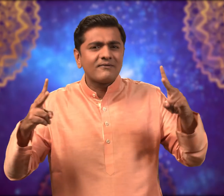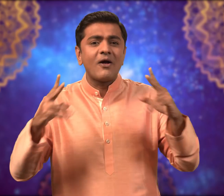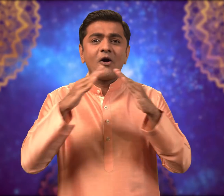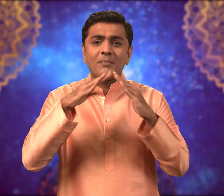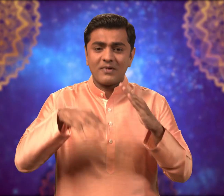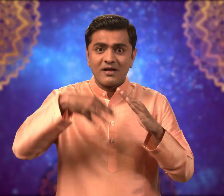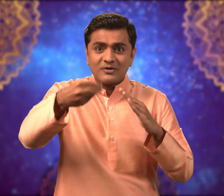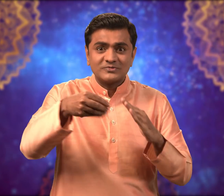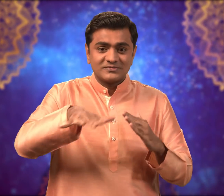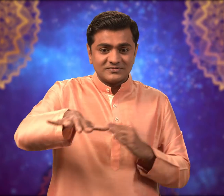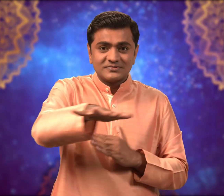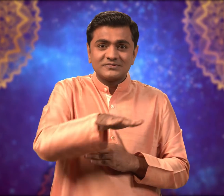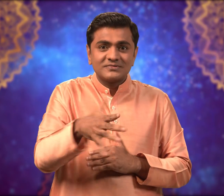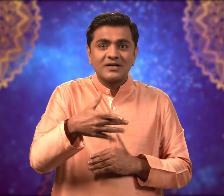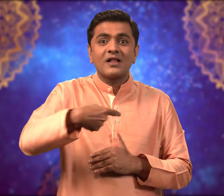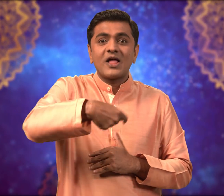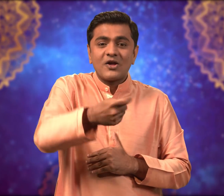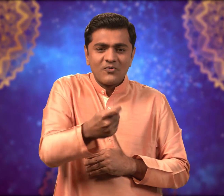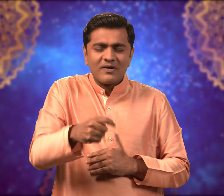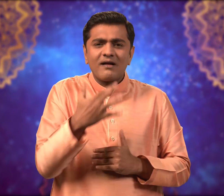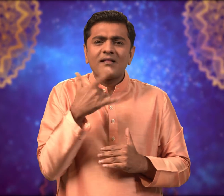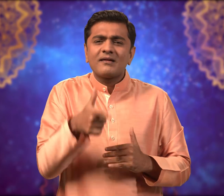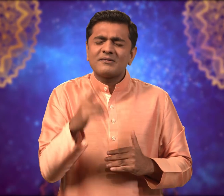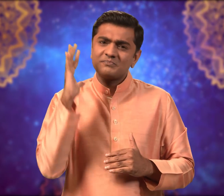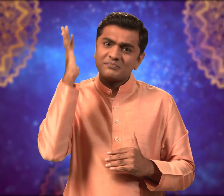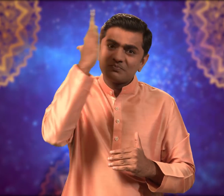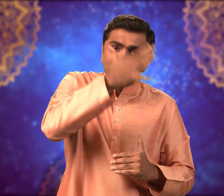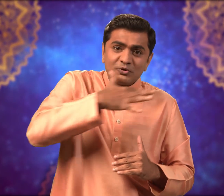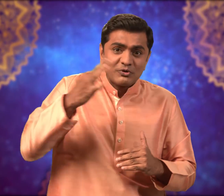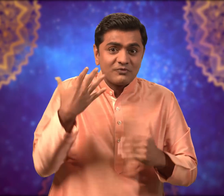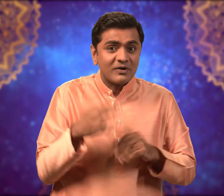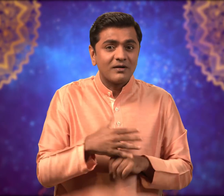They draw colourful and beautiful rangolis outside their homes.